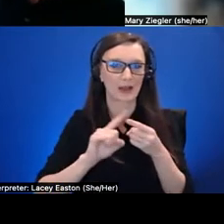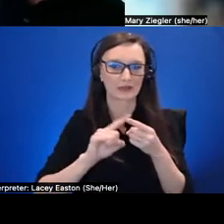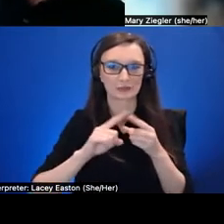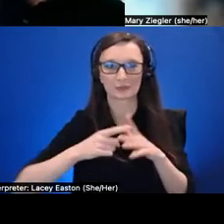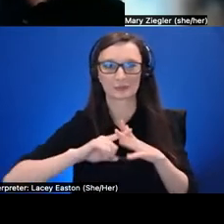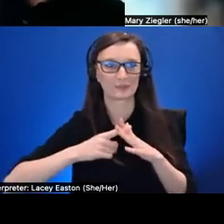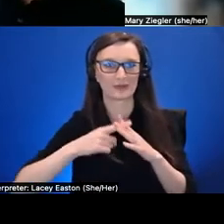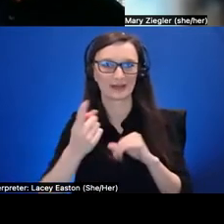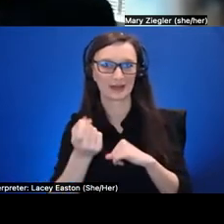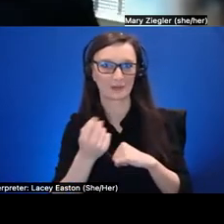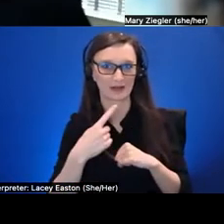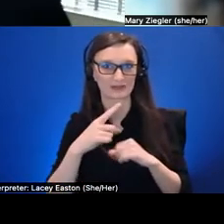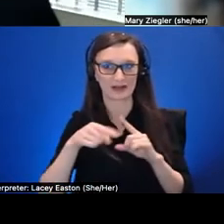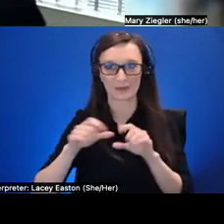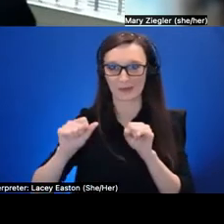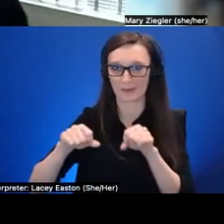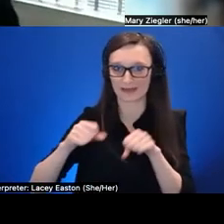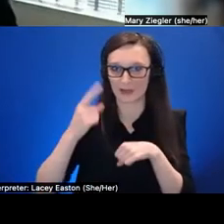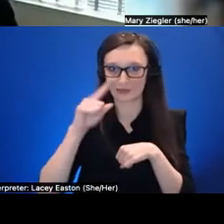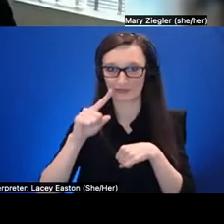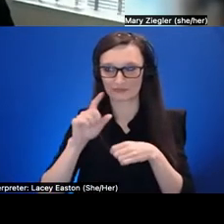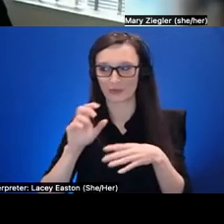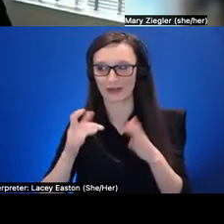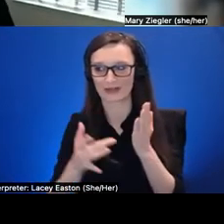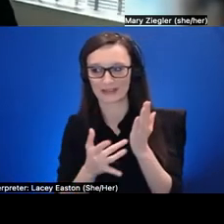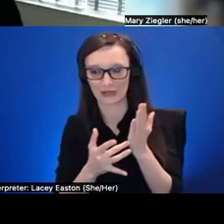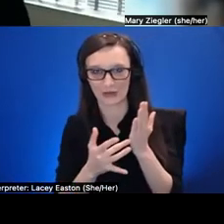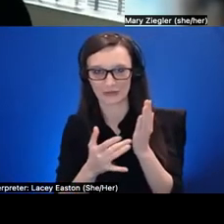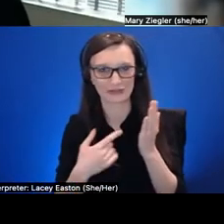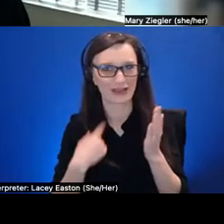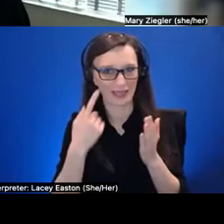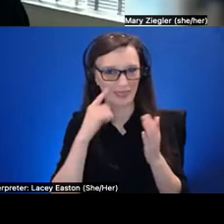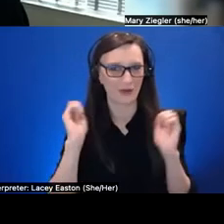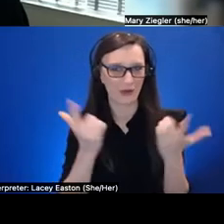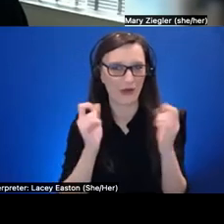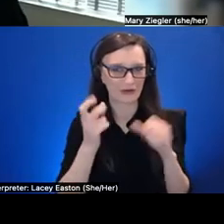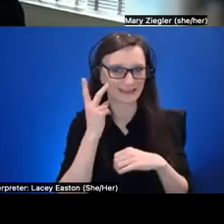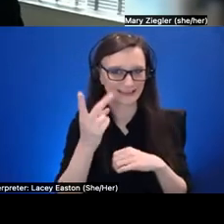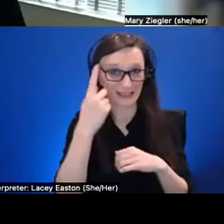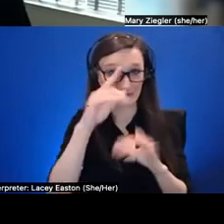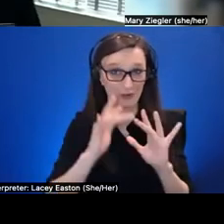the potential of these technologies i think we can all see and for online education it seems